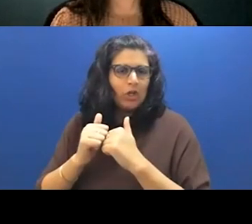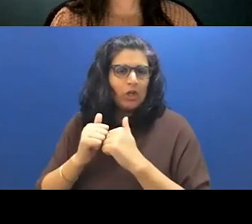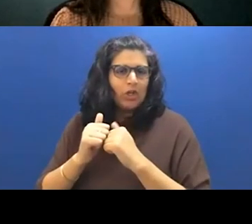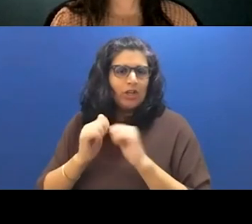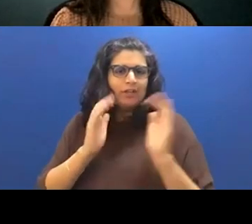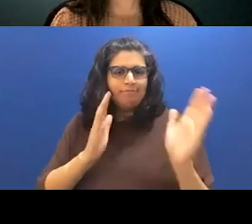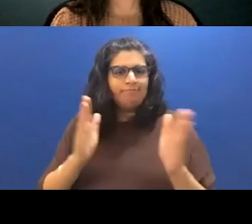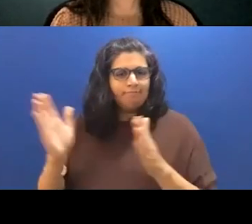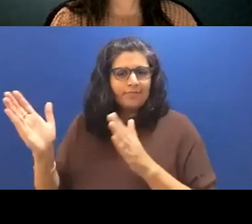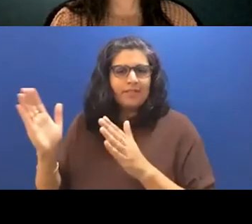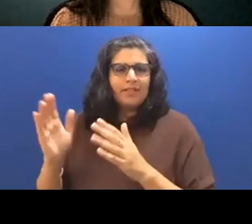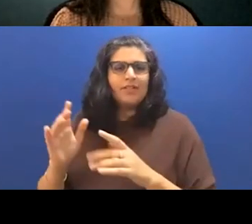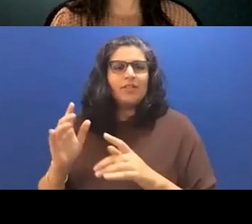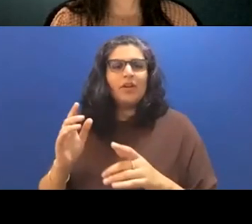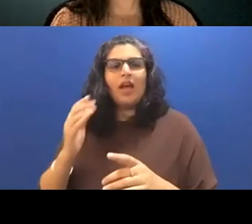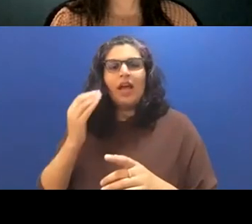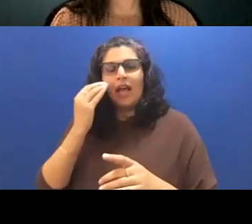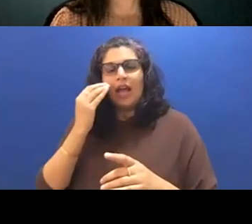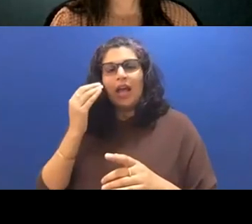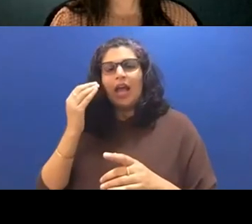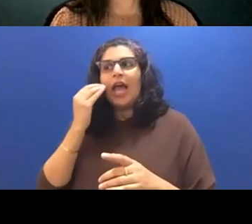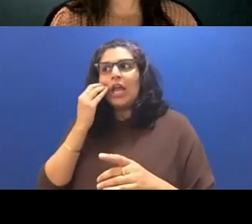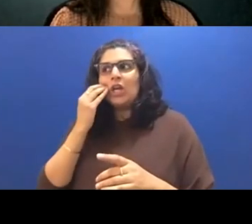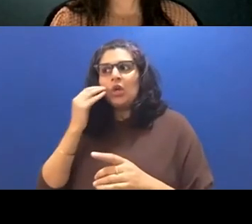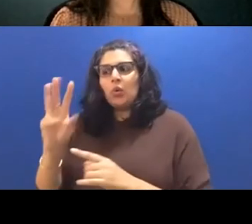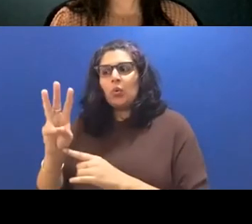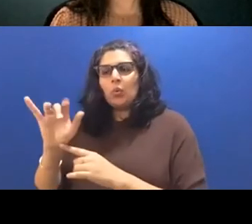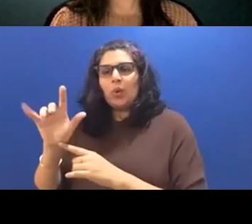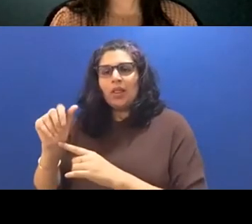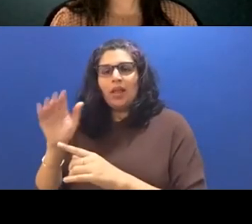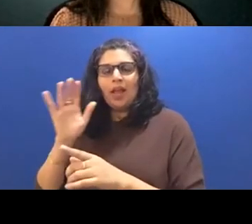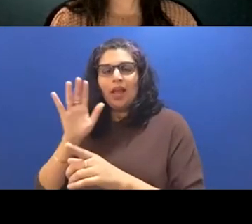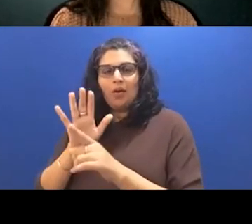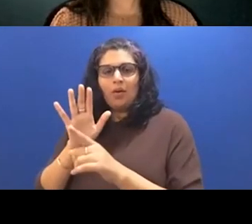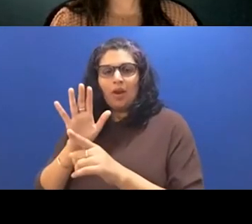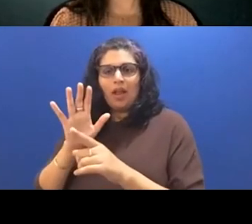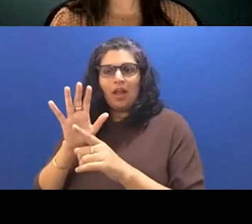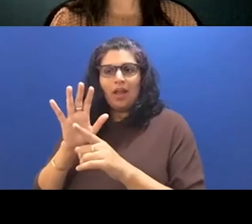to of who I thought Willow was, and what I wanted to present about her but I think it